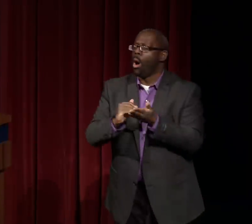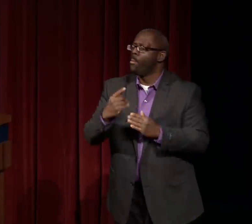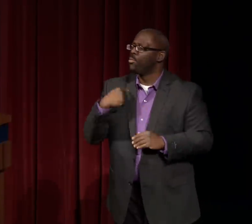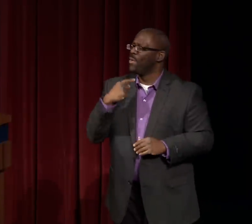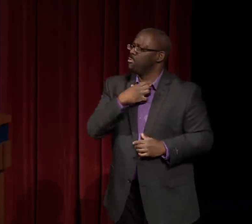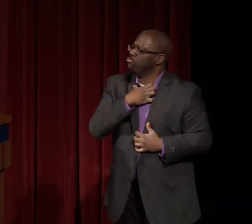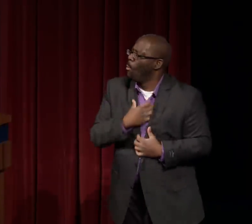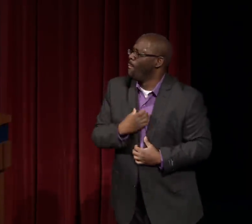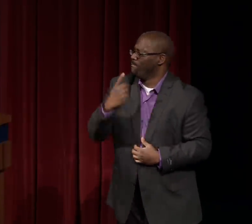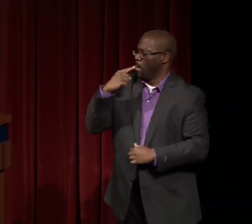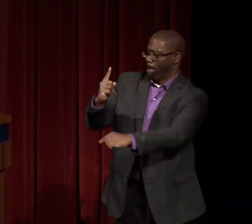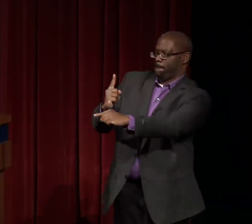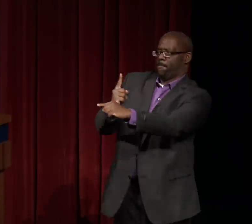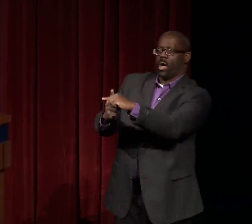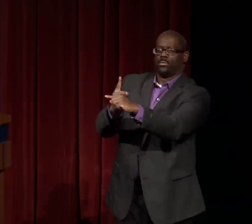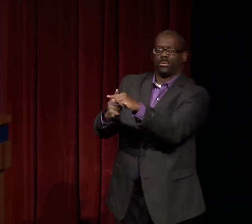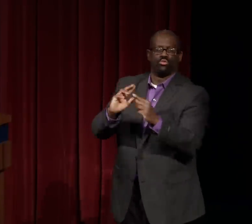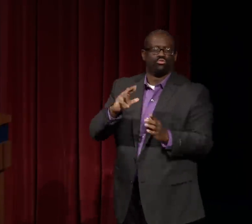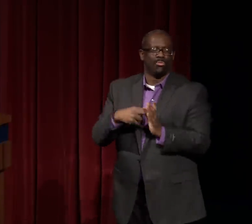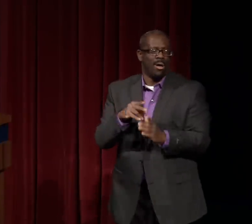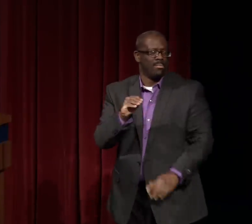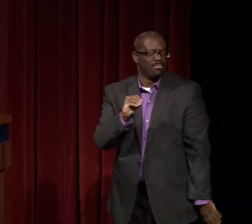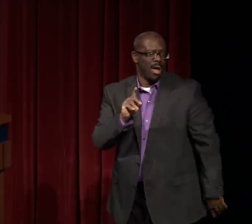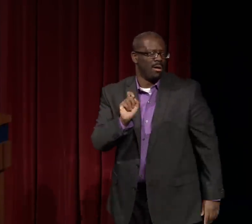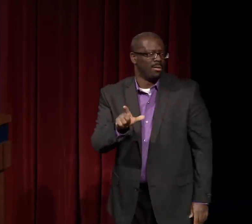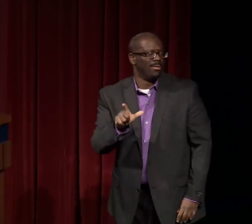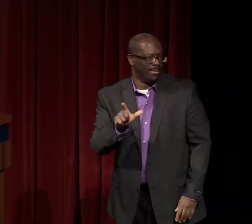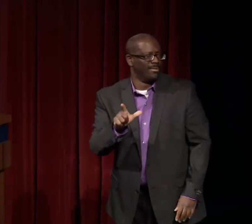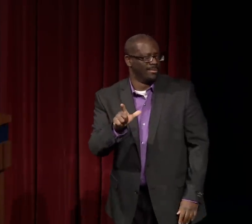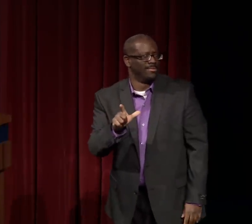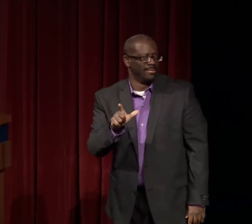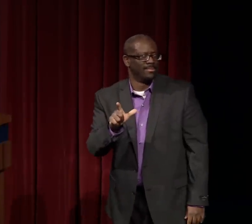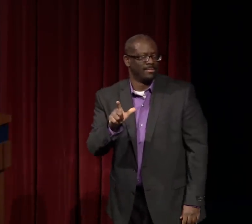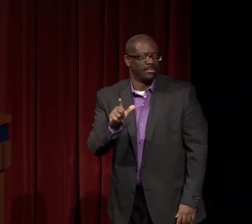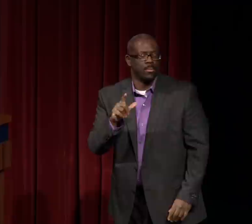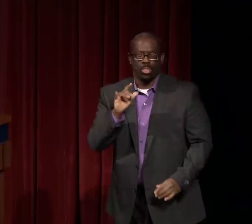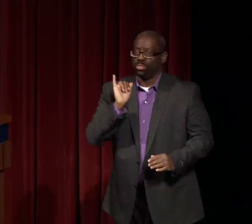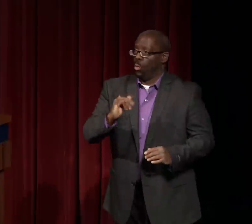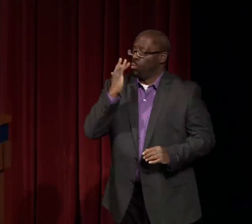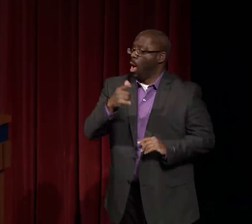We have a desire for positive role models.